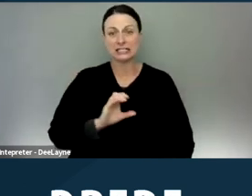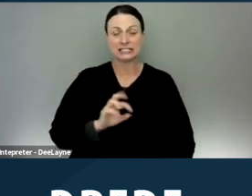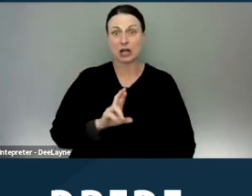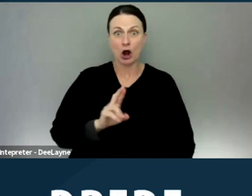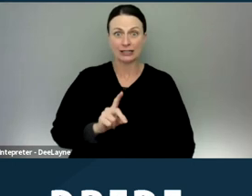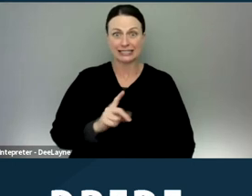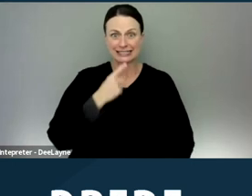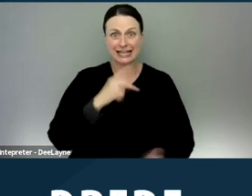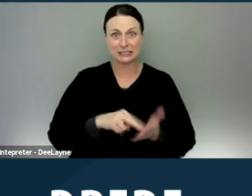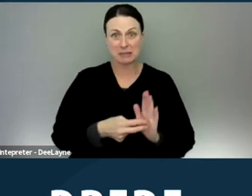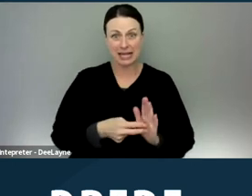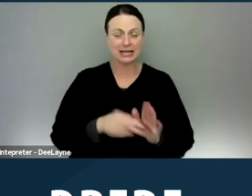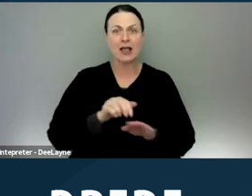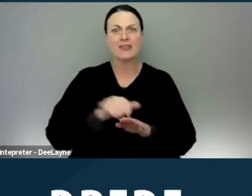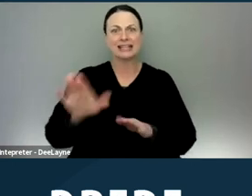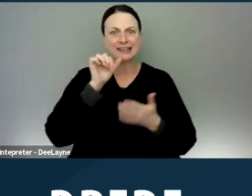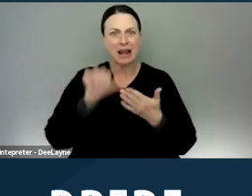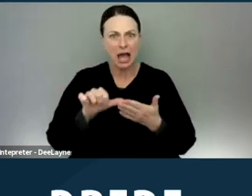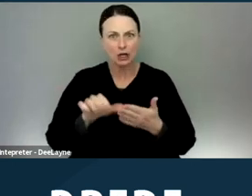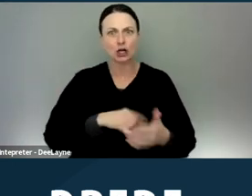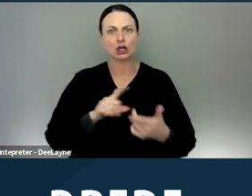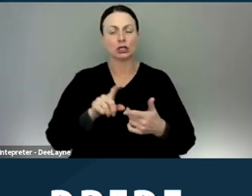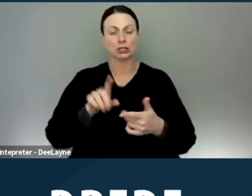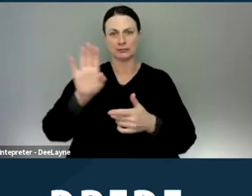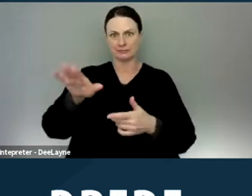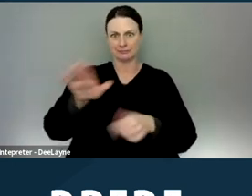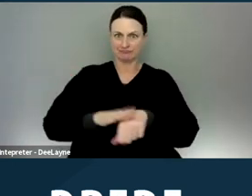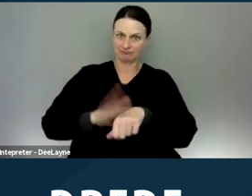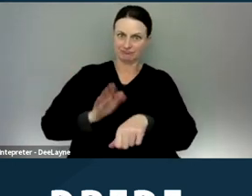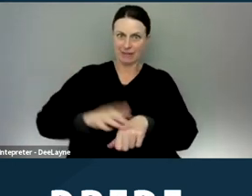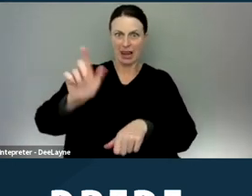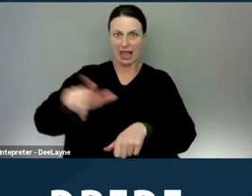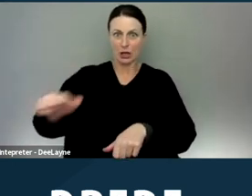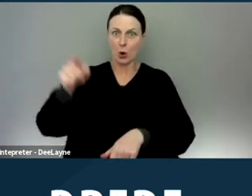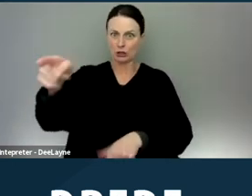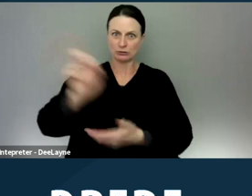that they sent out letters advising landlords, what you're doing is discriminatory,